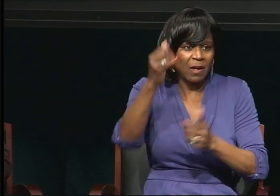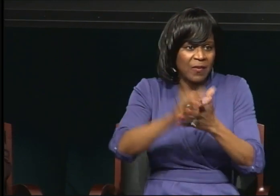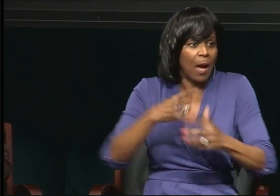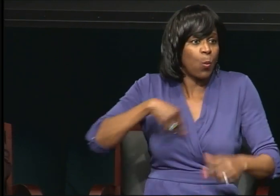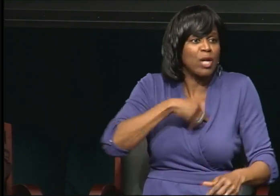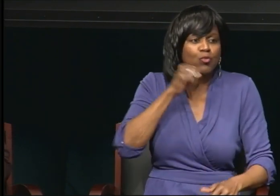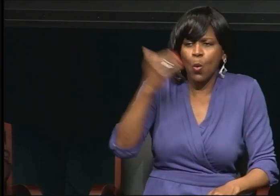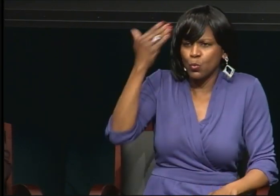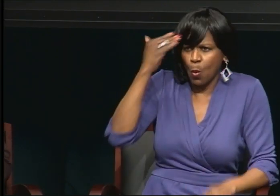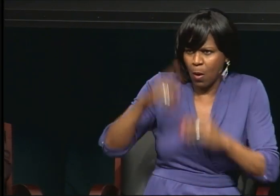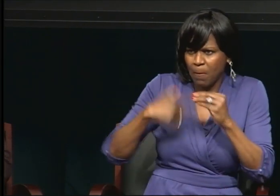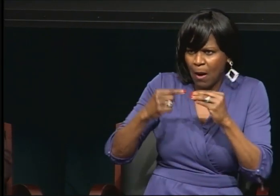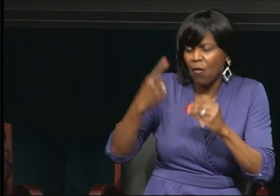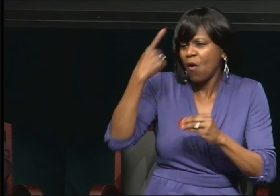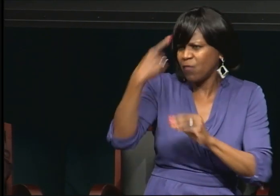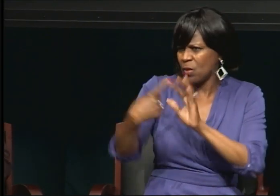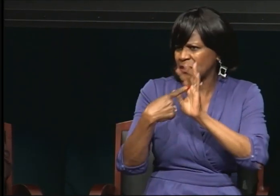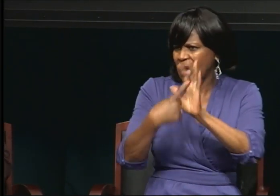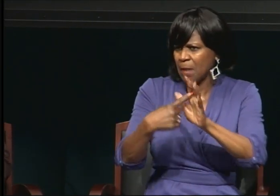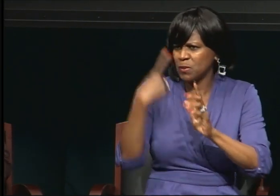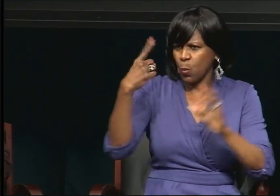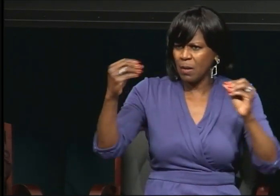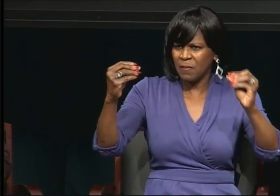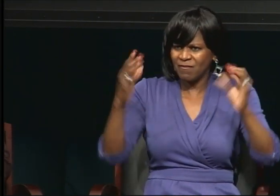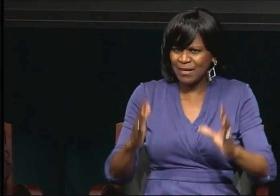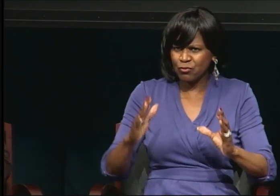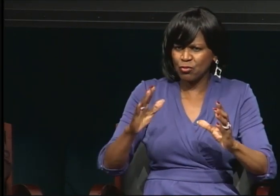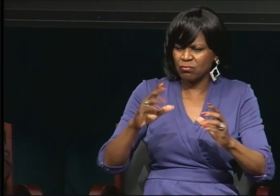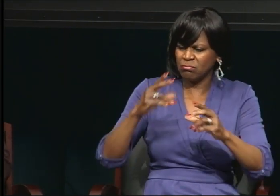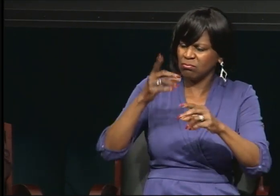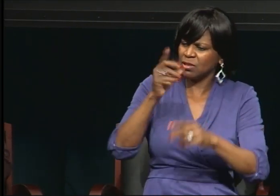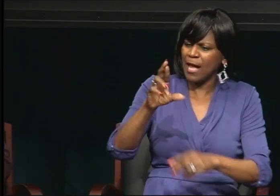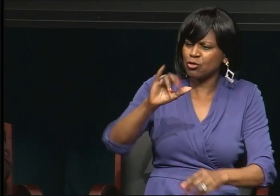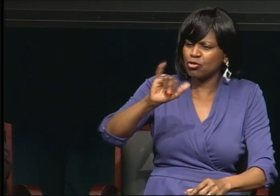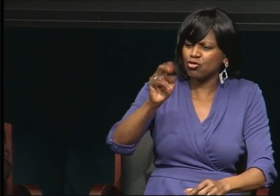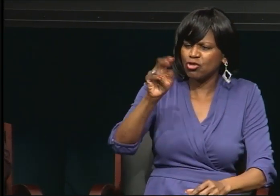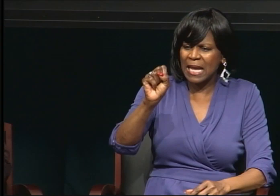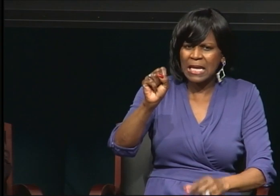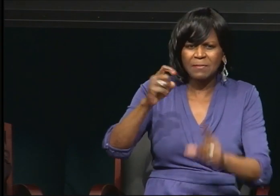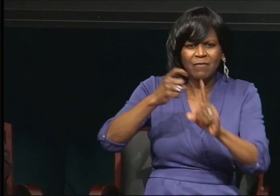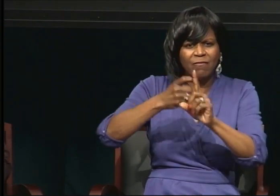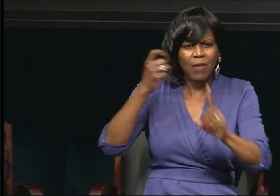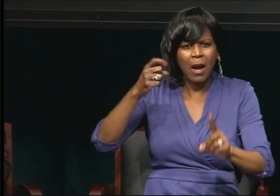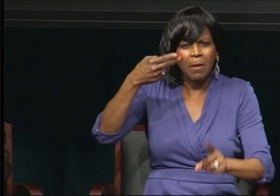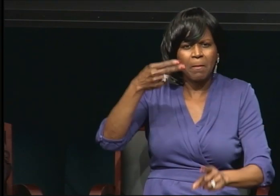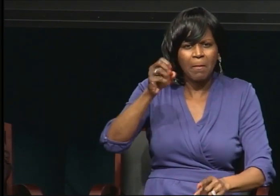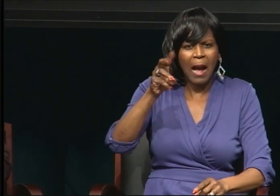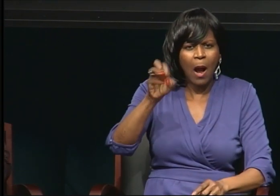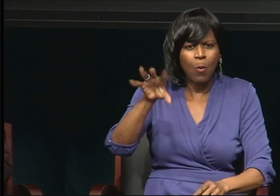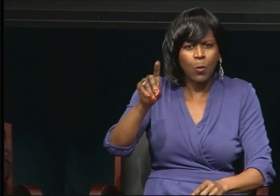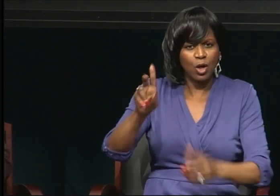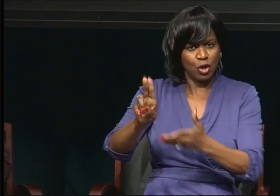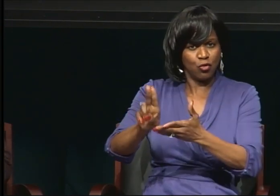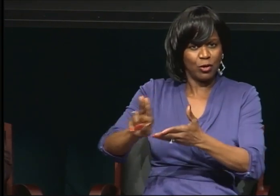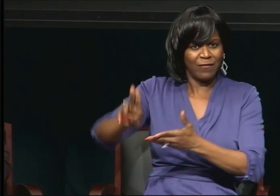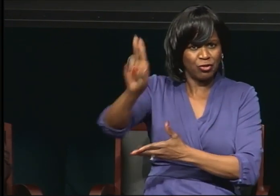Dr. James from Howard University is deaf. But he's oral. And he doesn't sign.